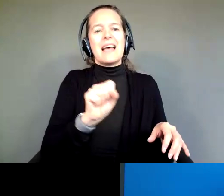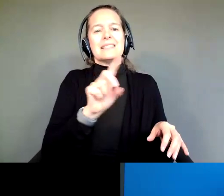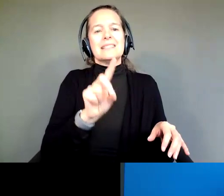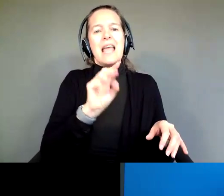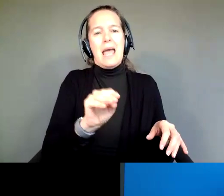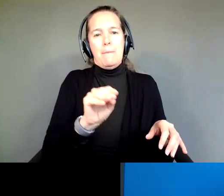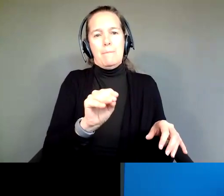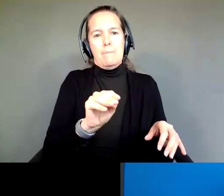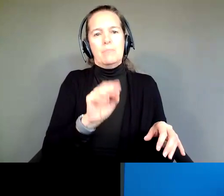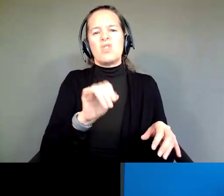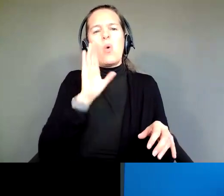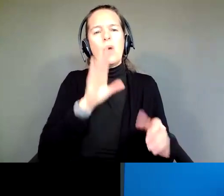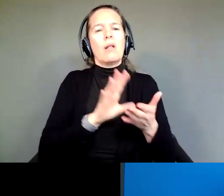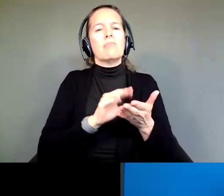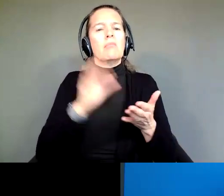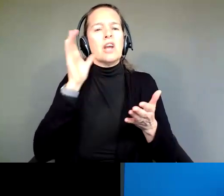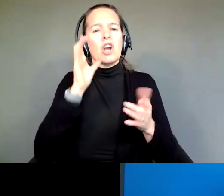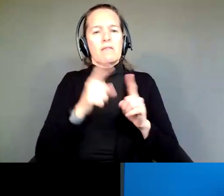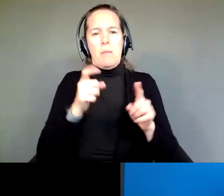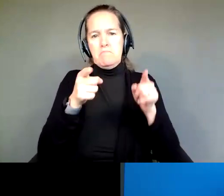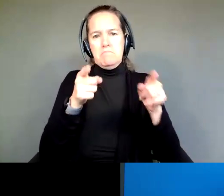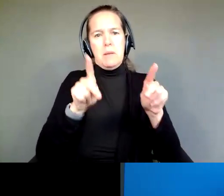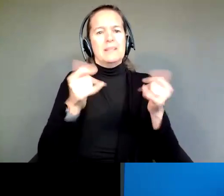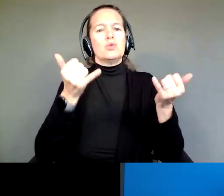and that's what you're going to hear from people who actually use it today.